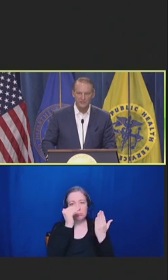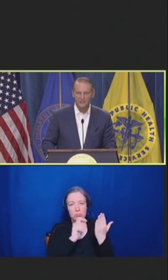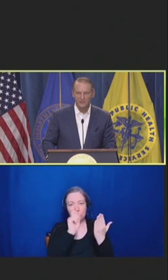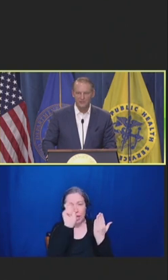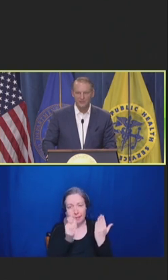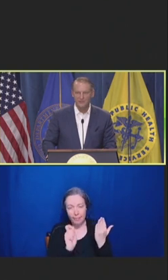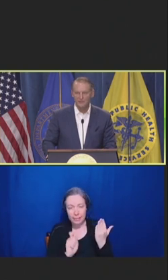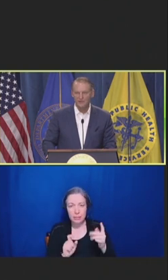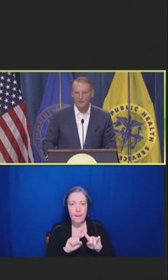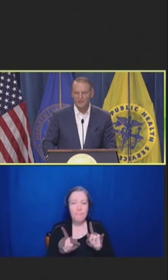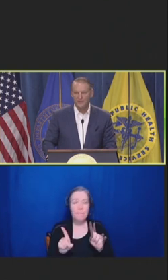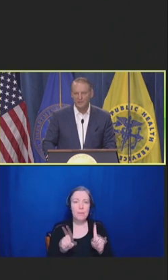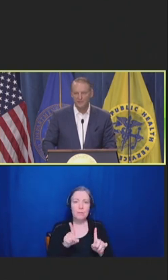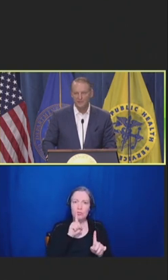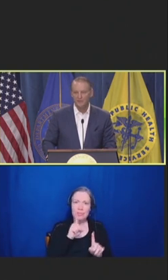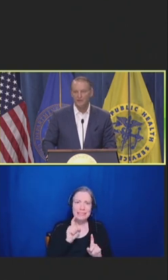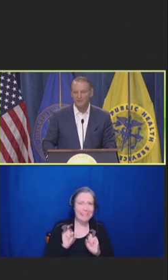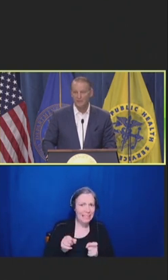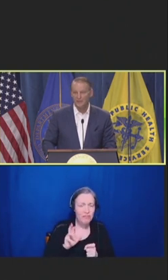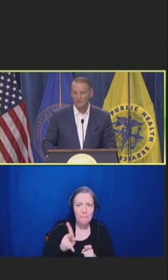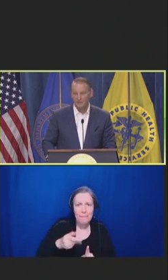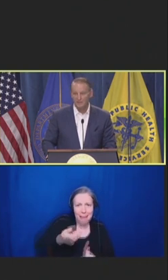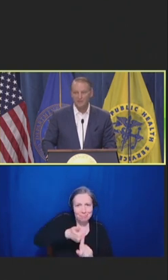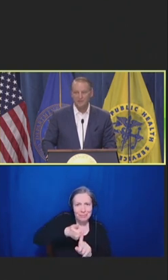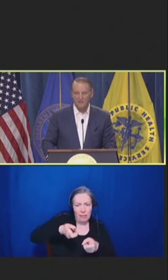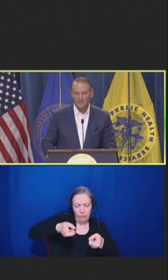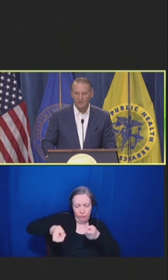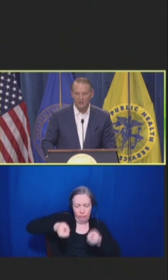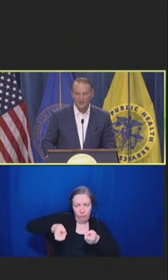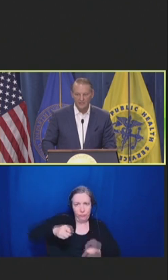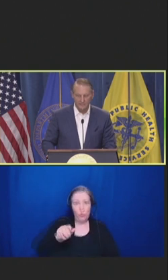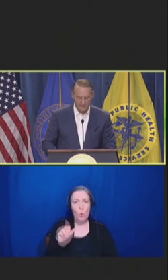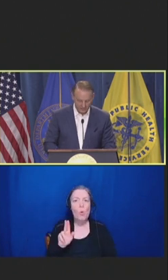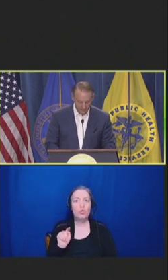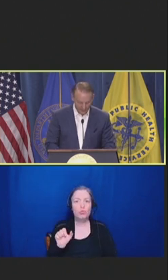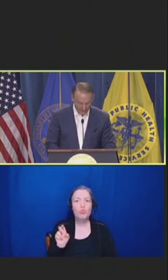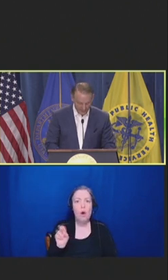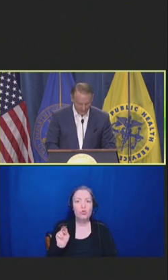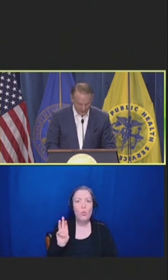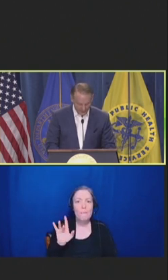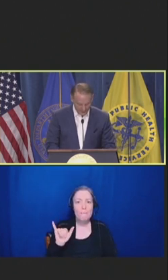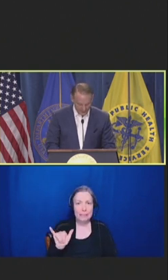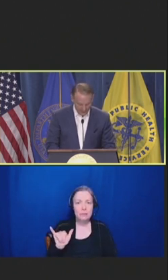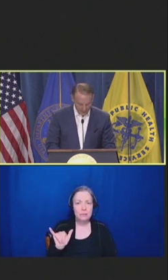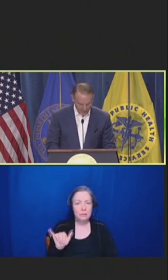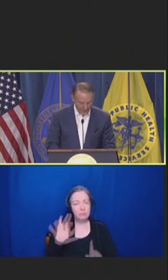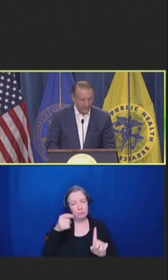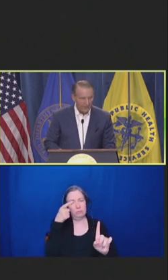of clinical autonomy is greatly sought in all aspects of the practice of medicine.